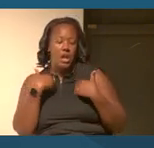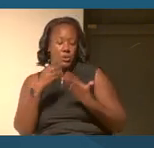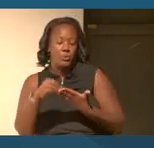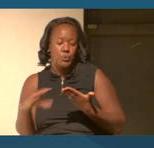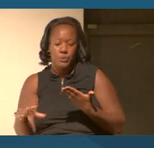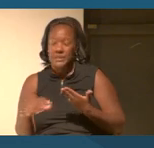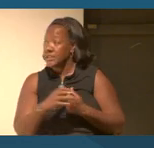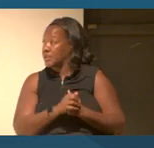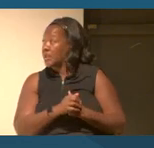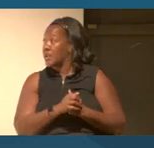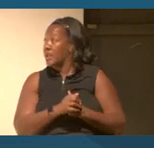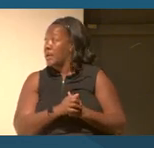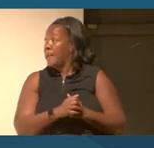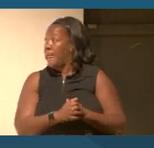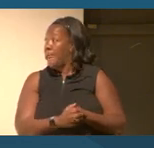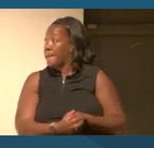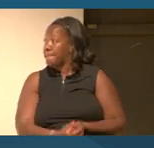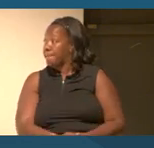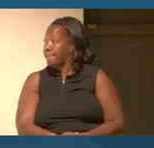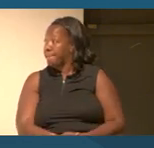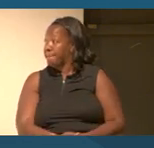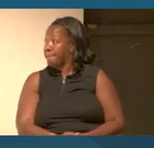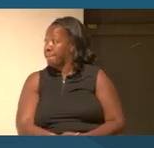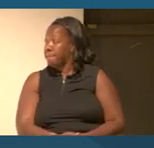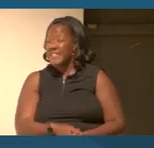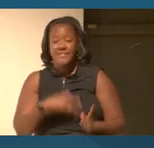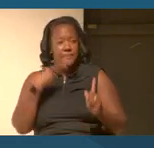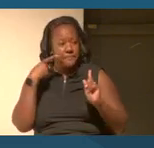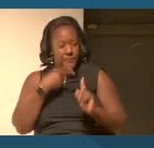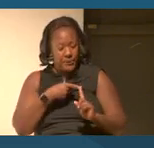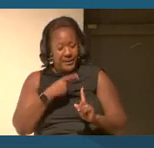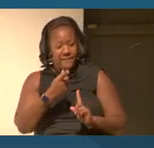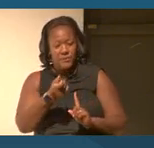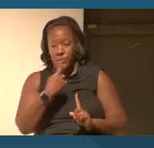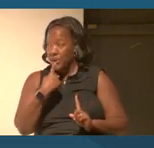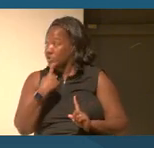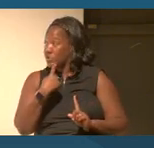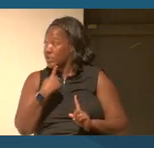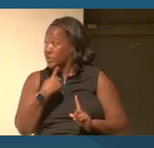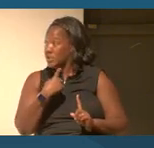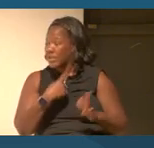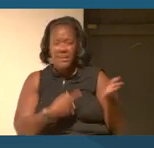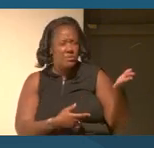But the essence of the question actually was help us again with the essence of the question. Sure.